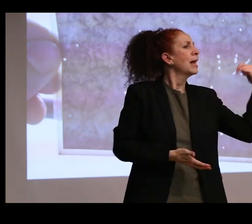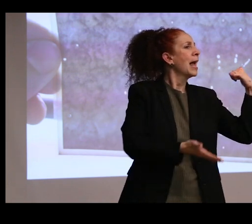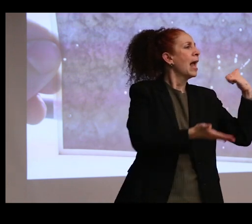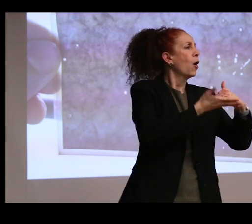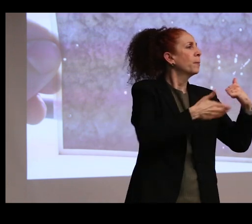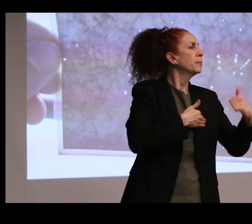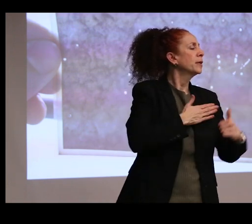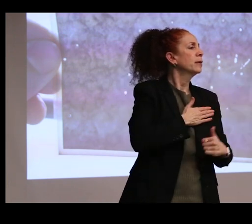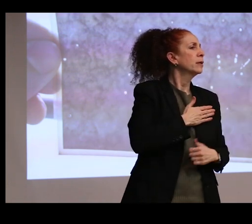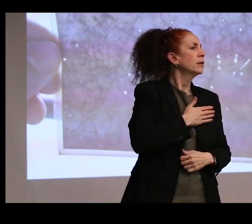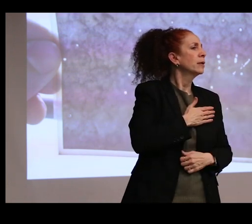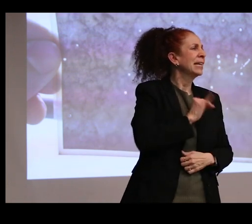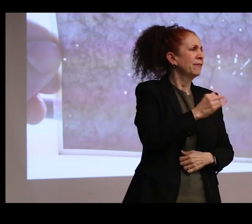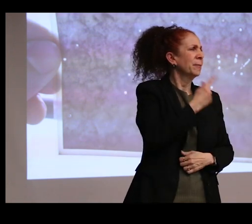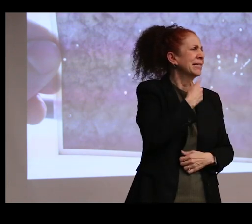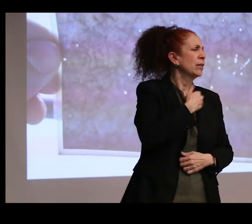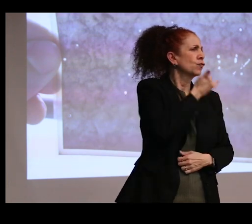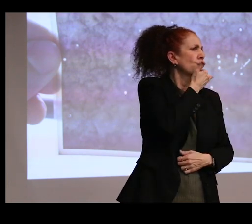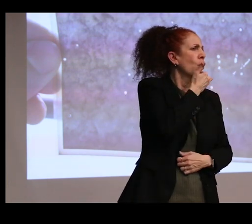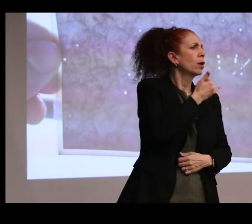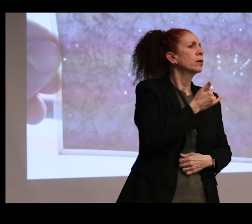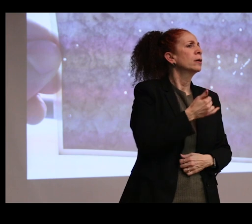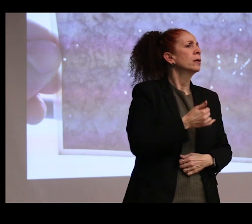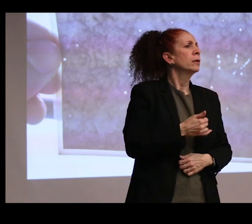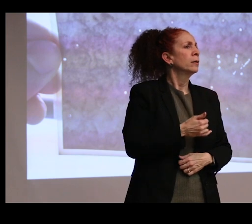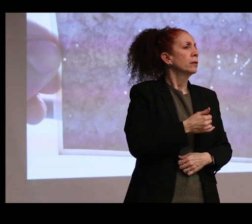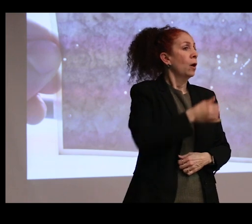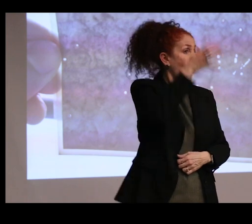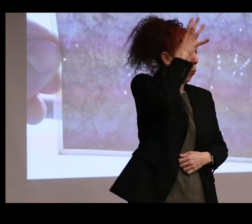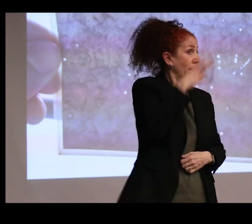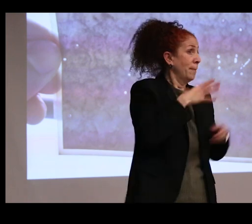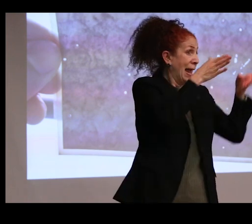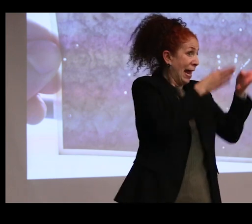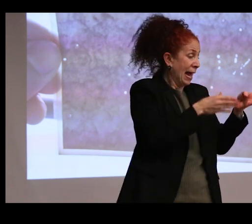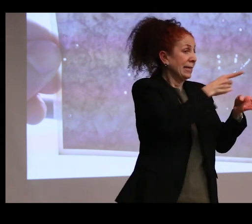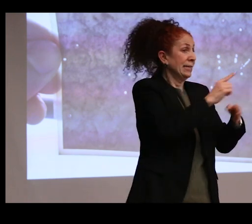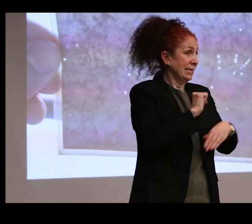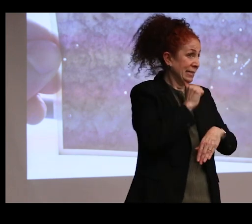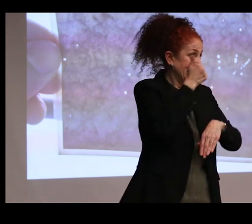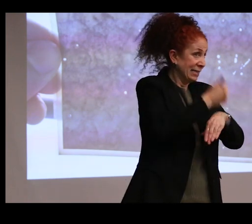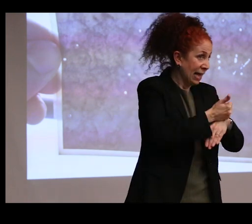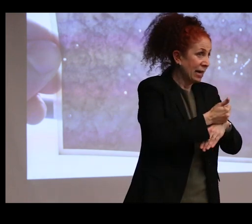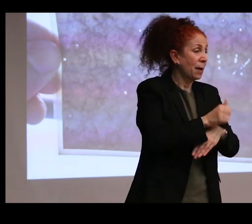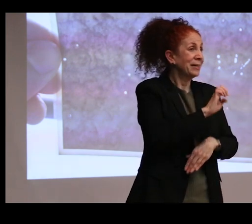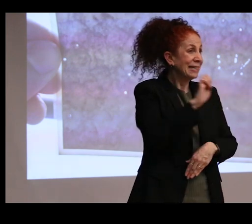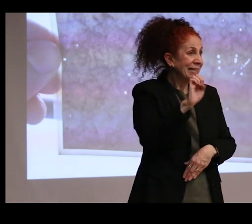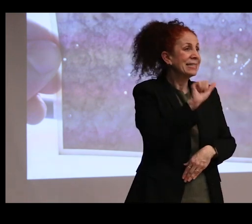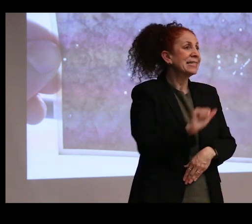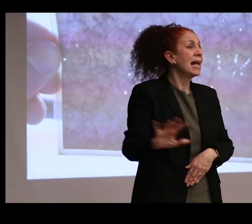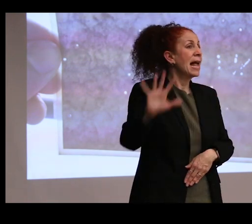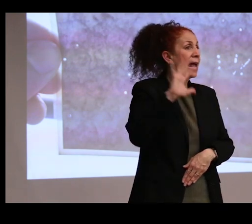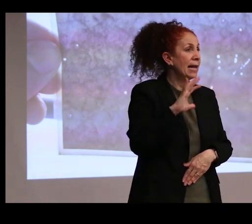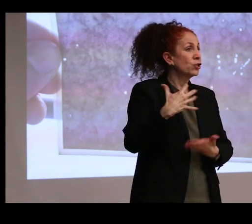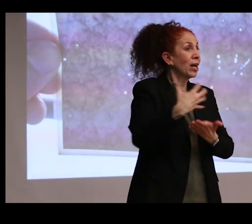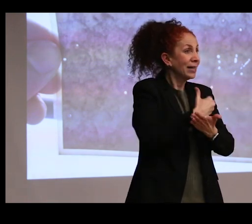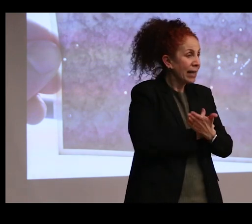if I'm getting it wrong. And he definitely set up the East Asian collections to be worshipped.